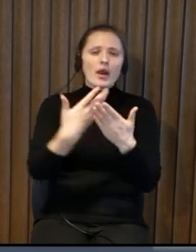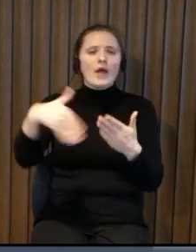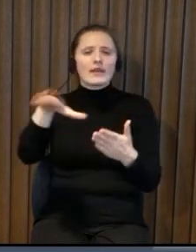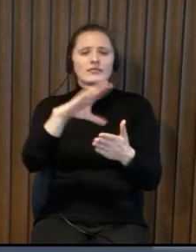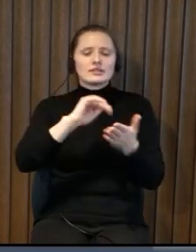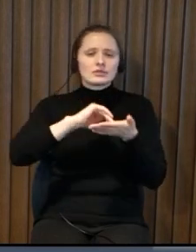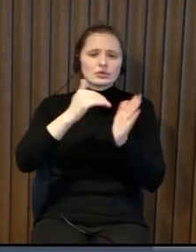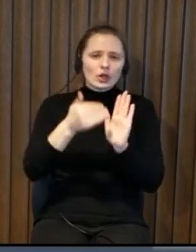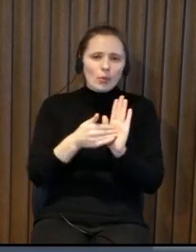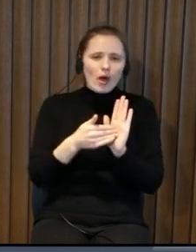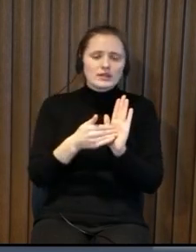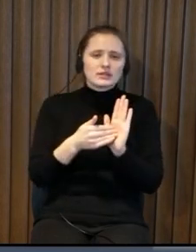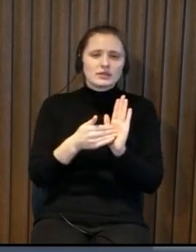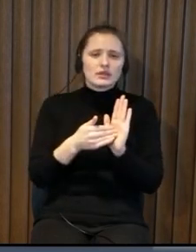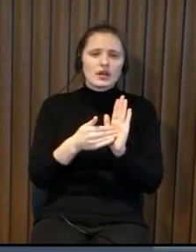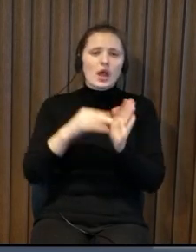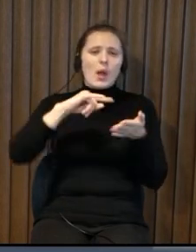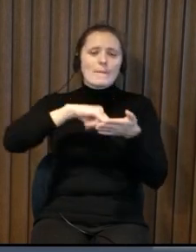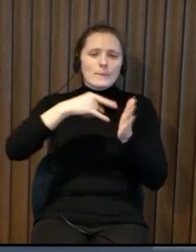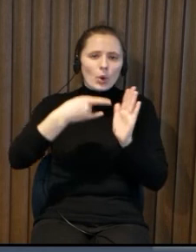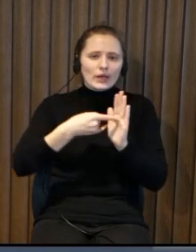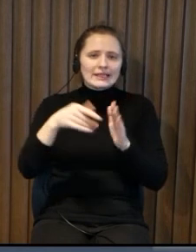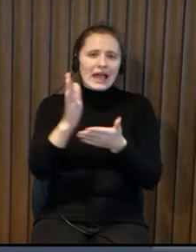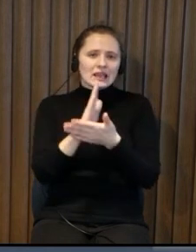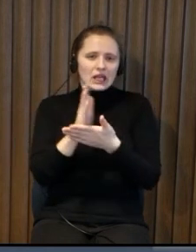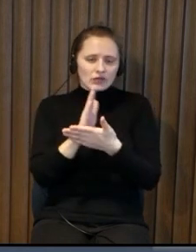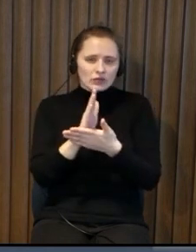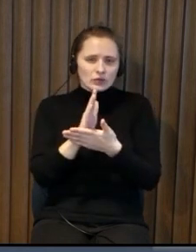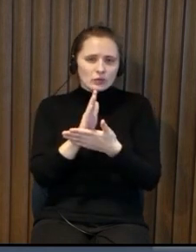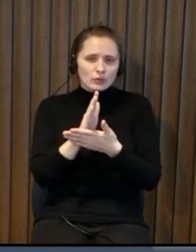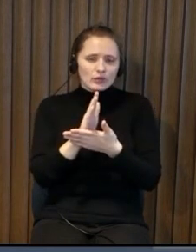and the last which also outlines the situation among the